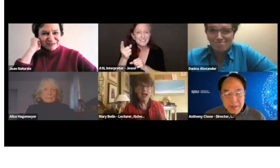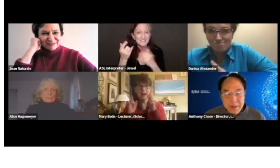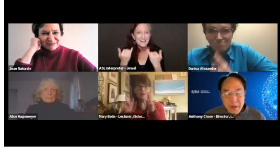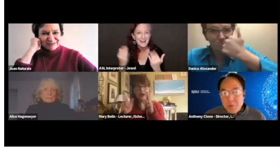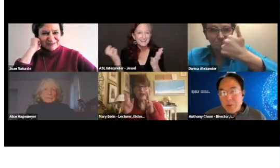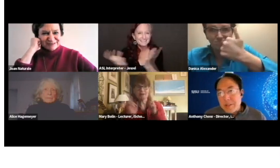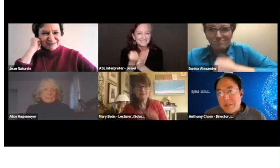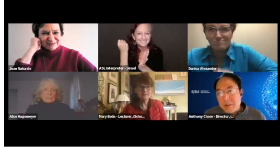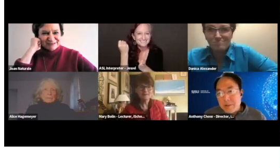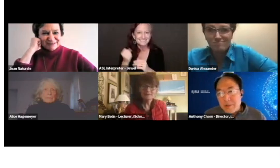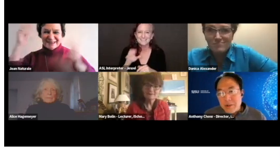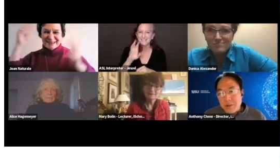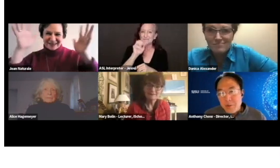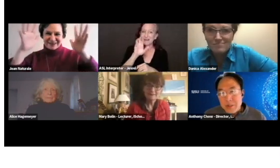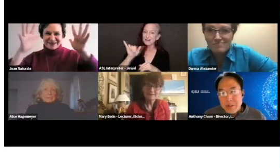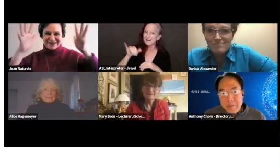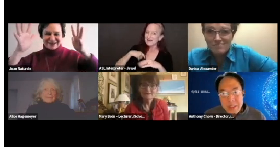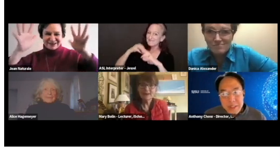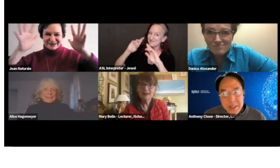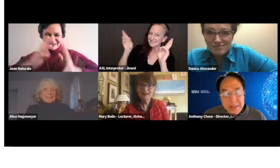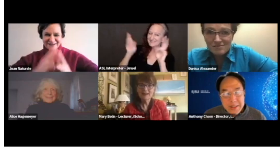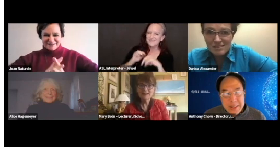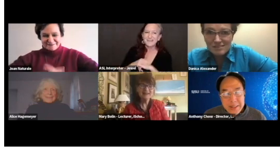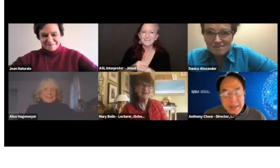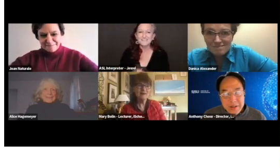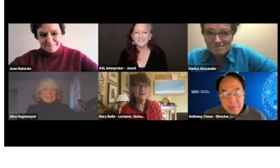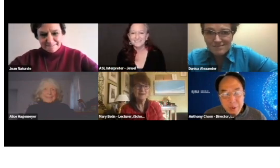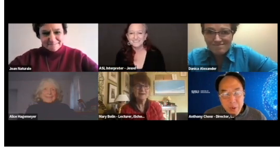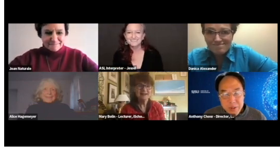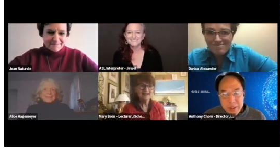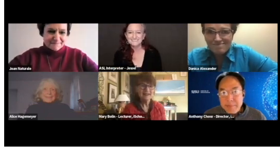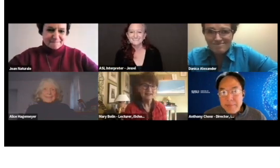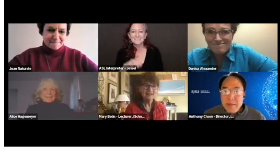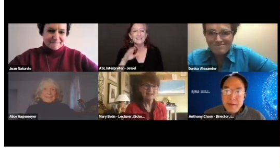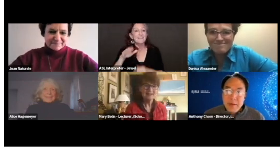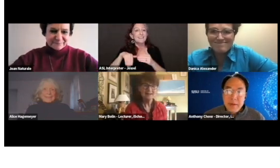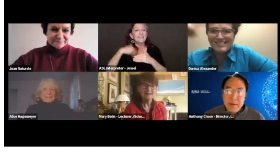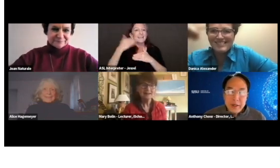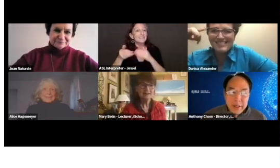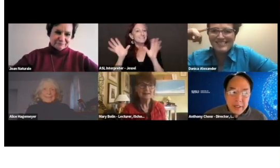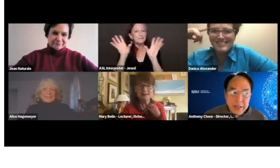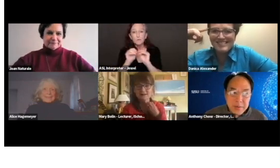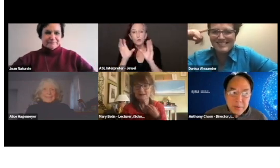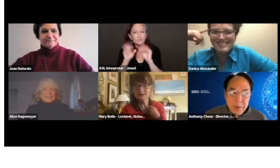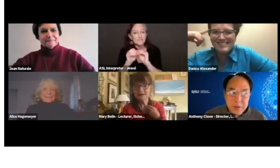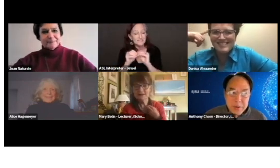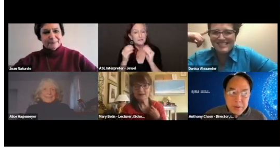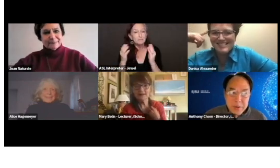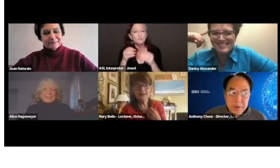I also wanted to mention the next symposium in our EDI Symposium Series,